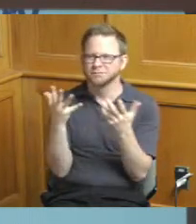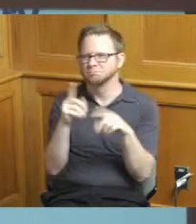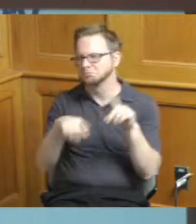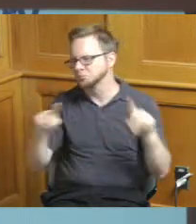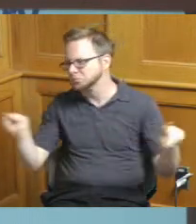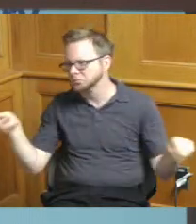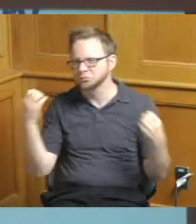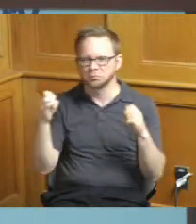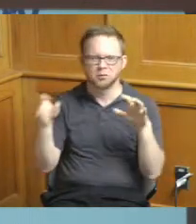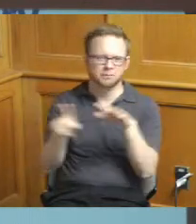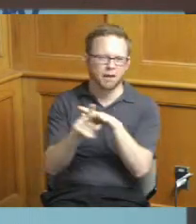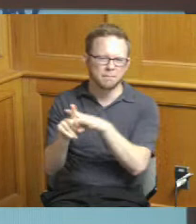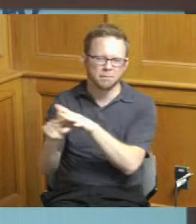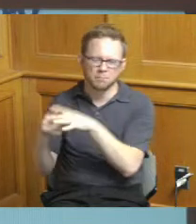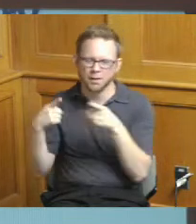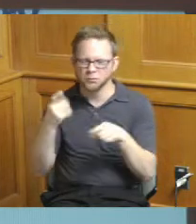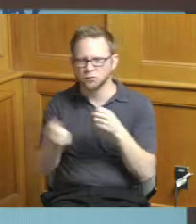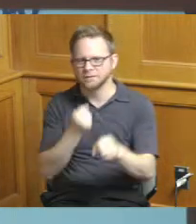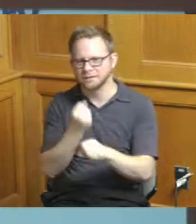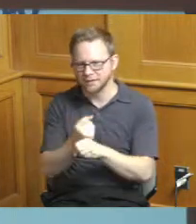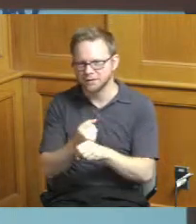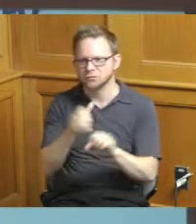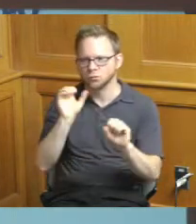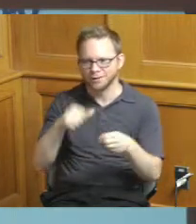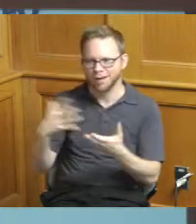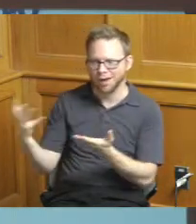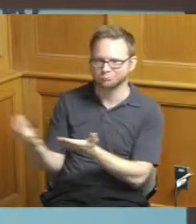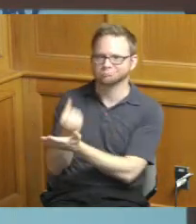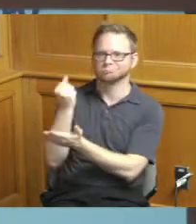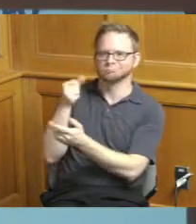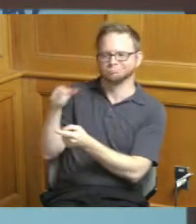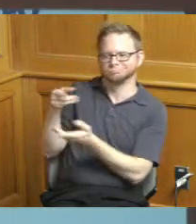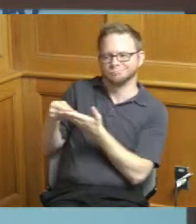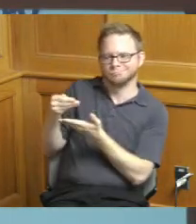that arise throughout the year and we're able to use this funding to do those repair work do